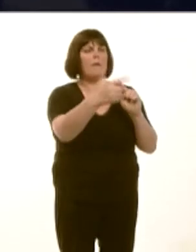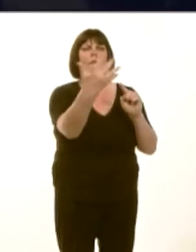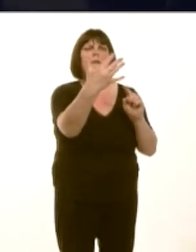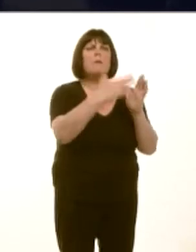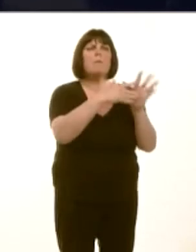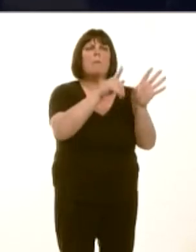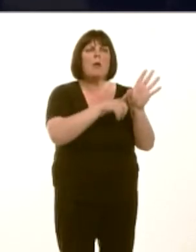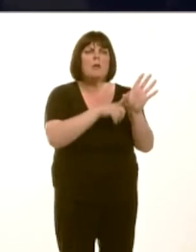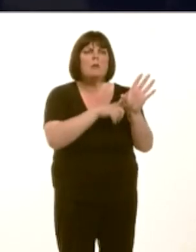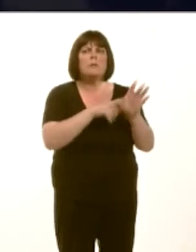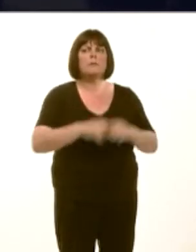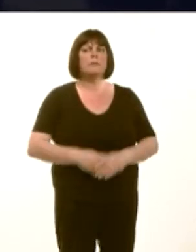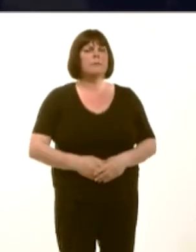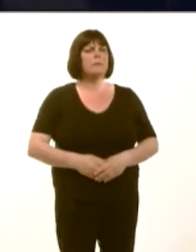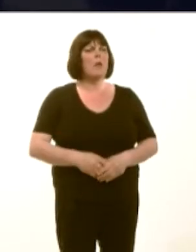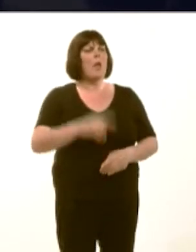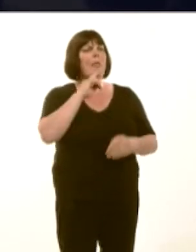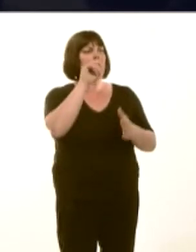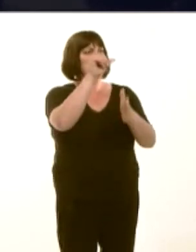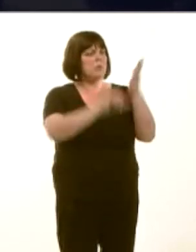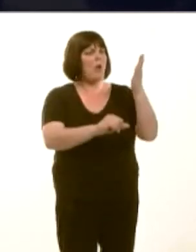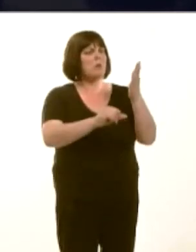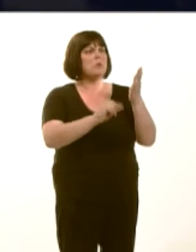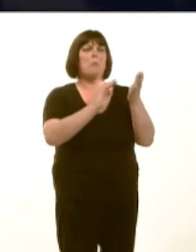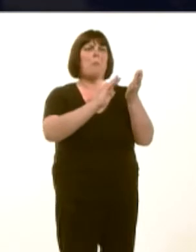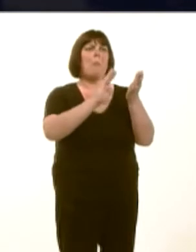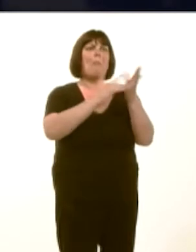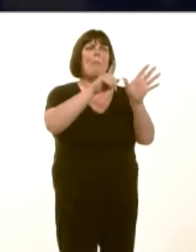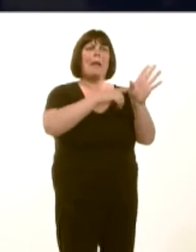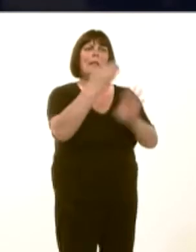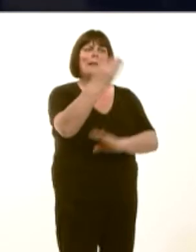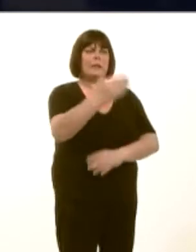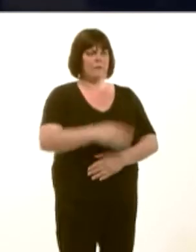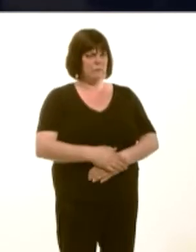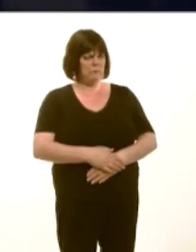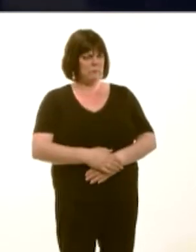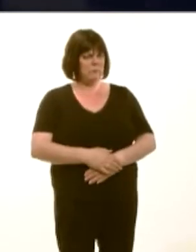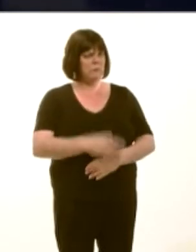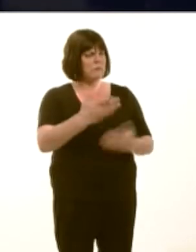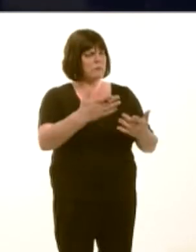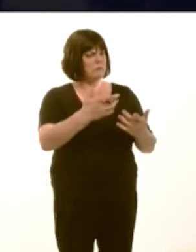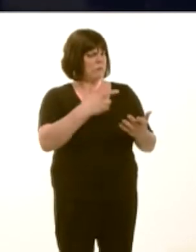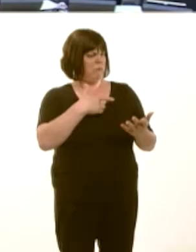A ydych chiín fodlon efoír ffaith bod y bwrdd iechyd, rwan, yn ymddangos fel eu bod yn mynd i fwrw ymlaen efoíu cynlluniau?